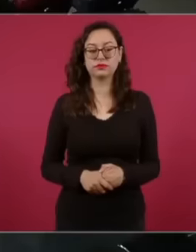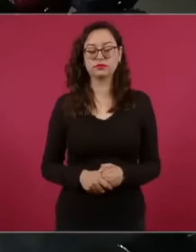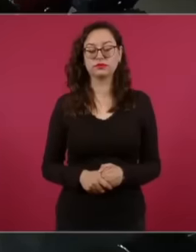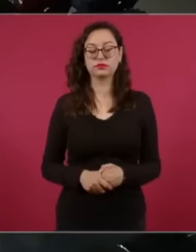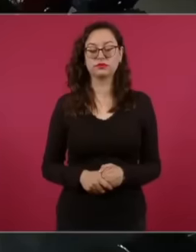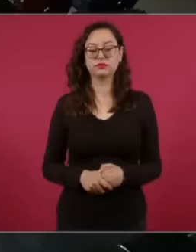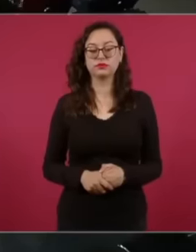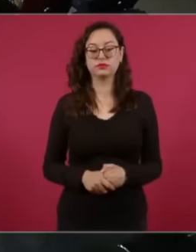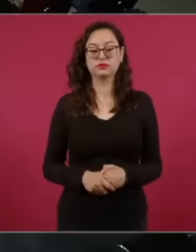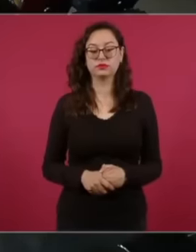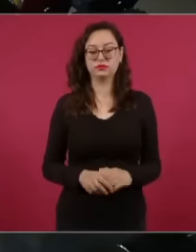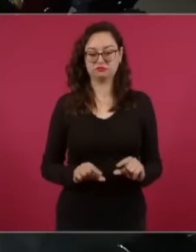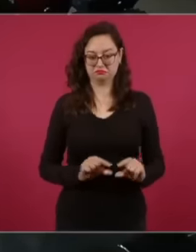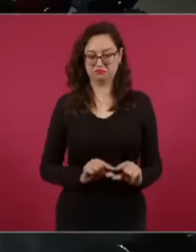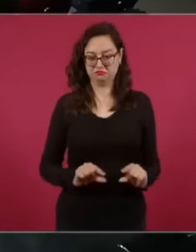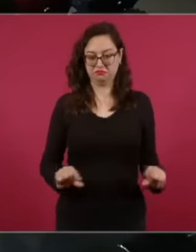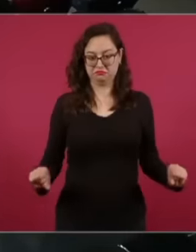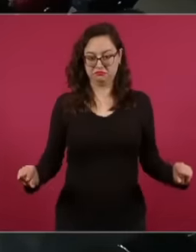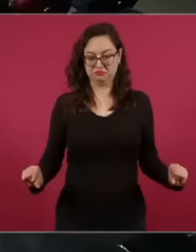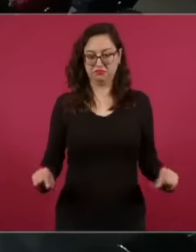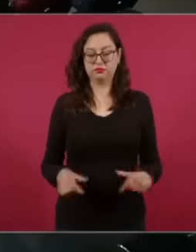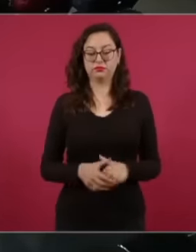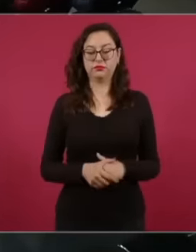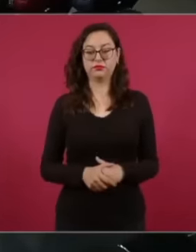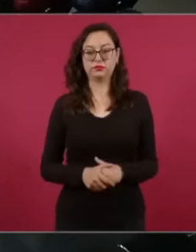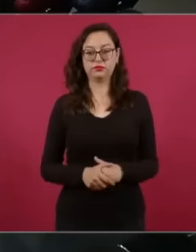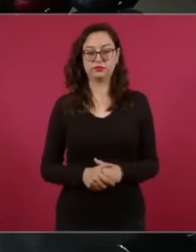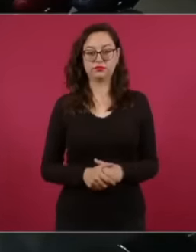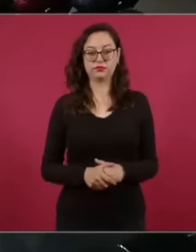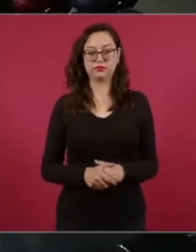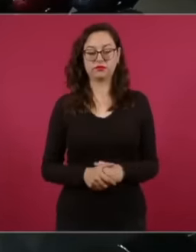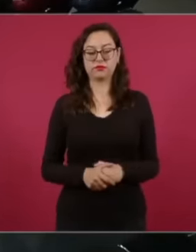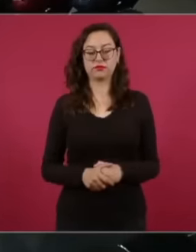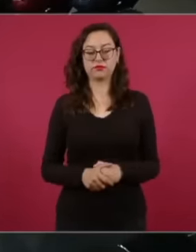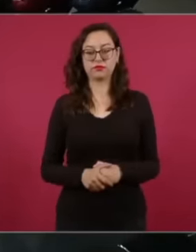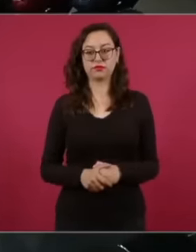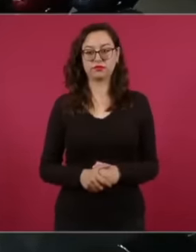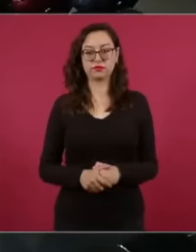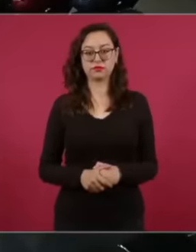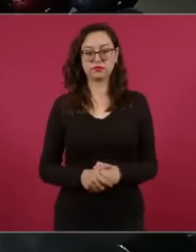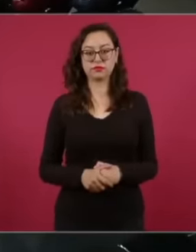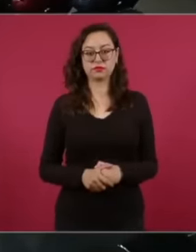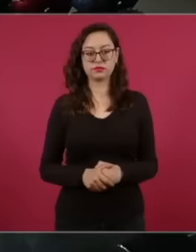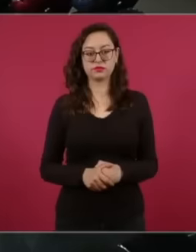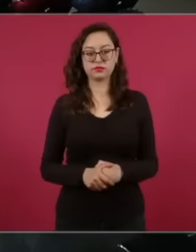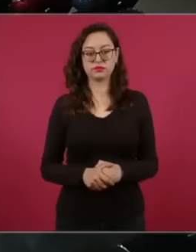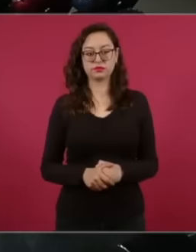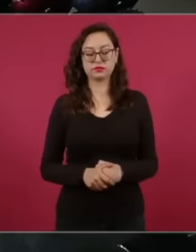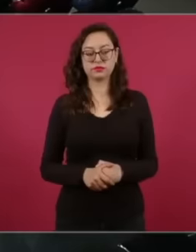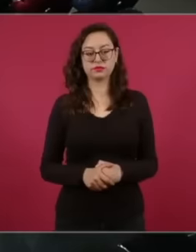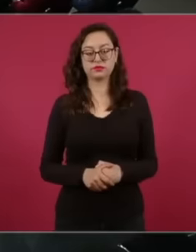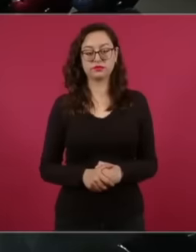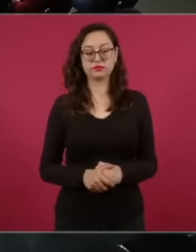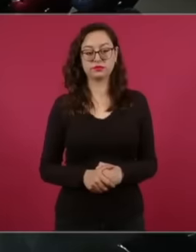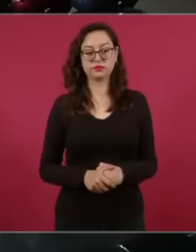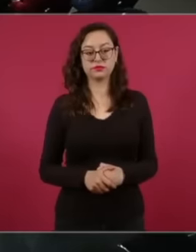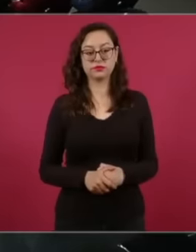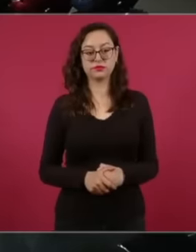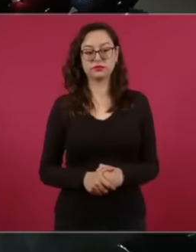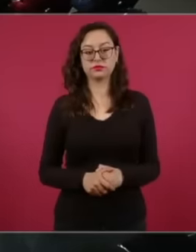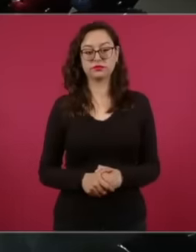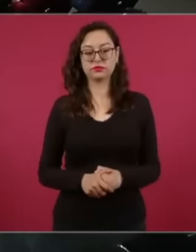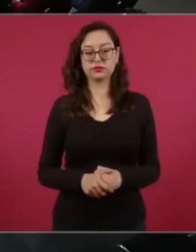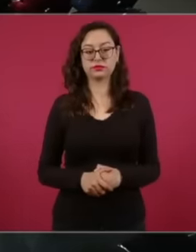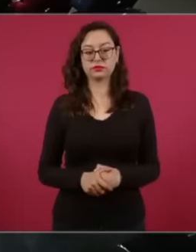Source We have to abandon the idea of putting